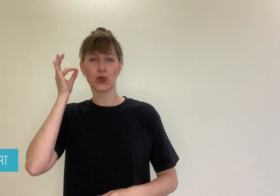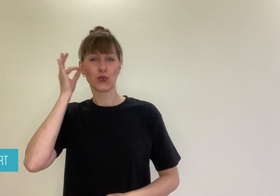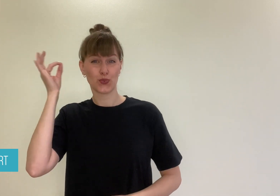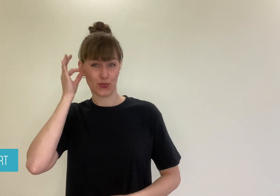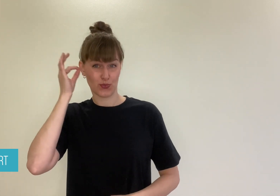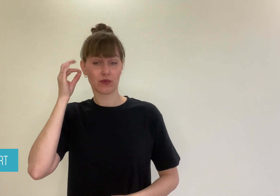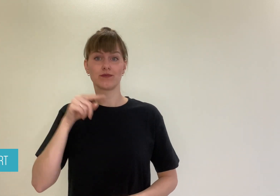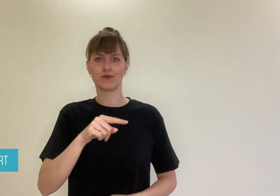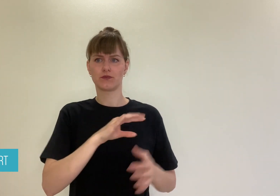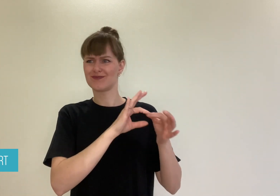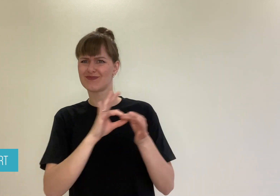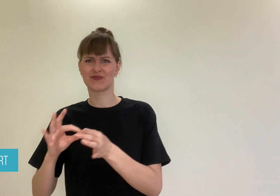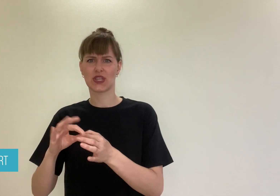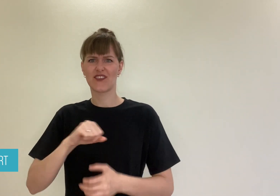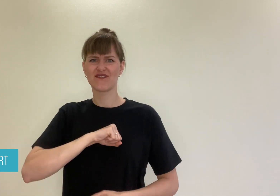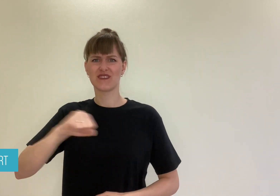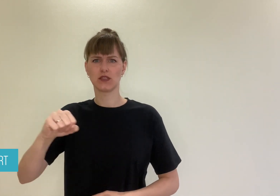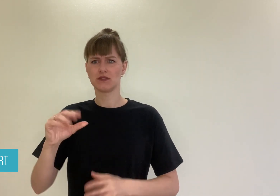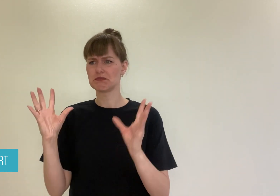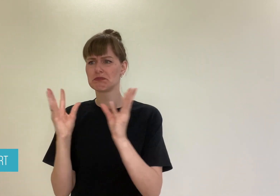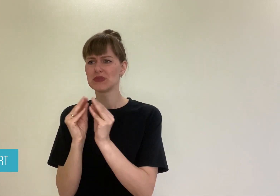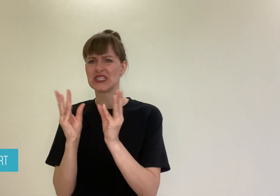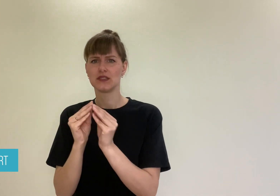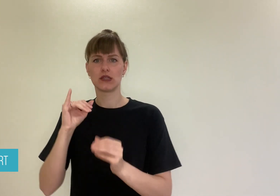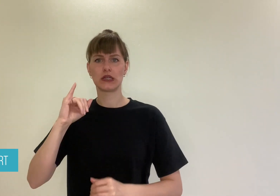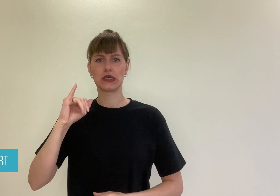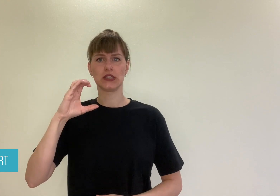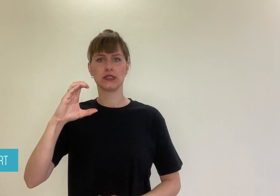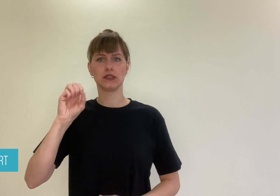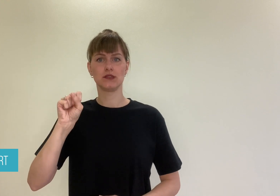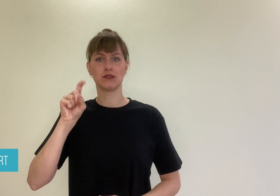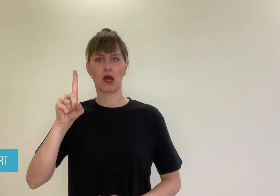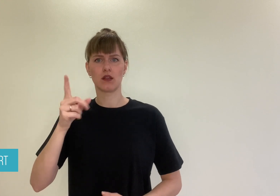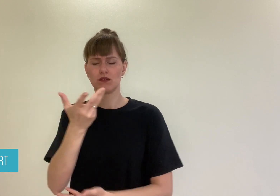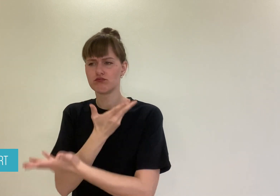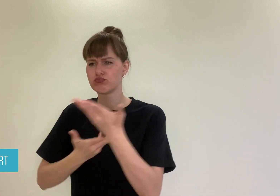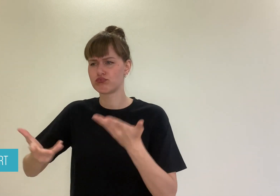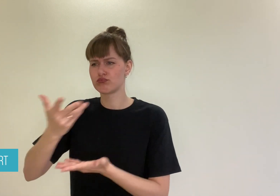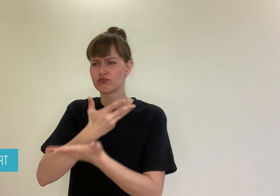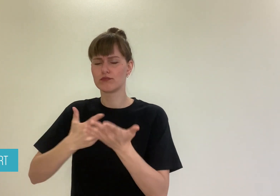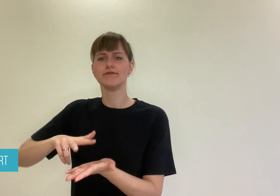the IOC at an emergency meeting, the ICSD suspended